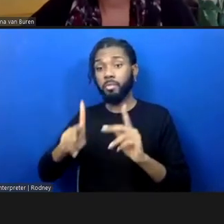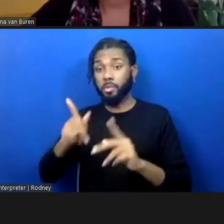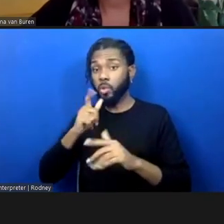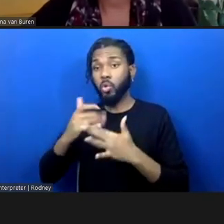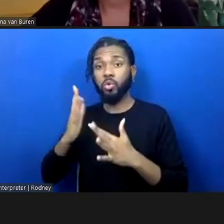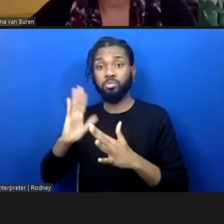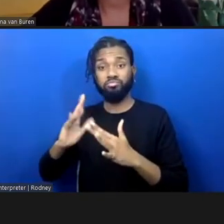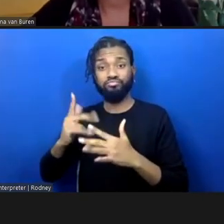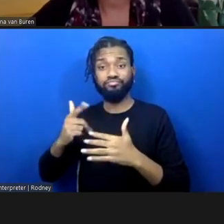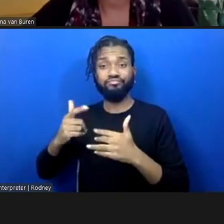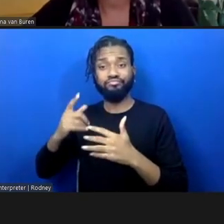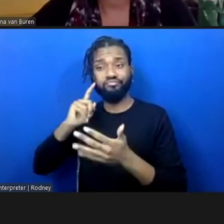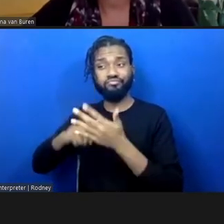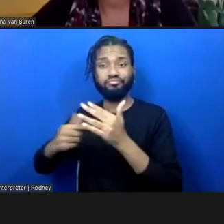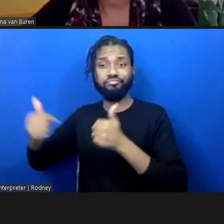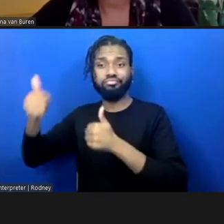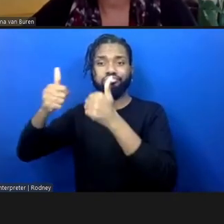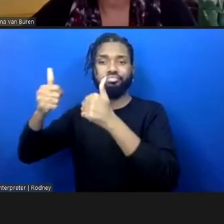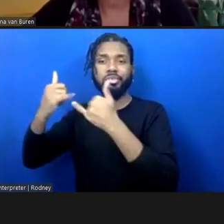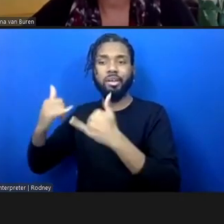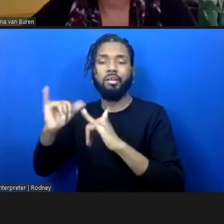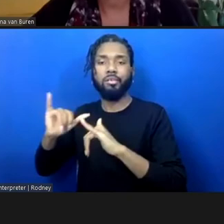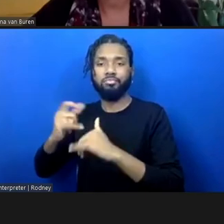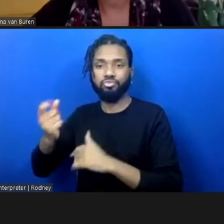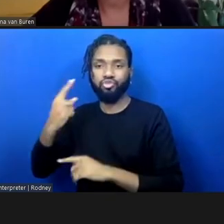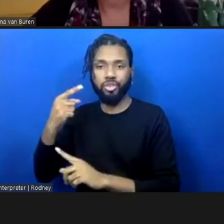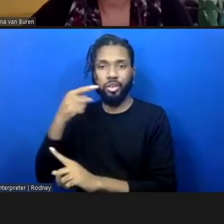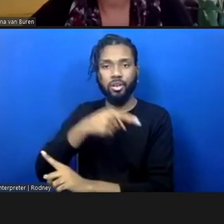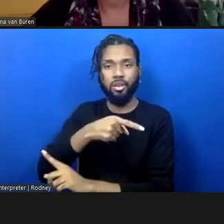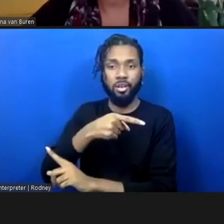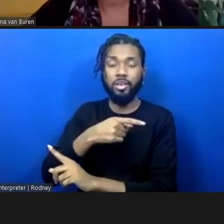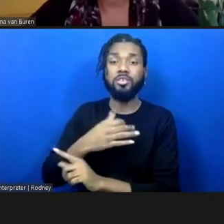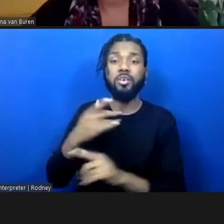There's also just more of a generalized awareness of the failures of the